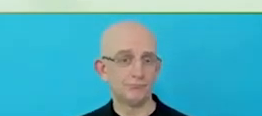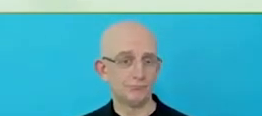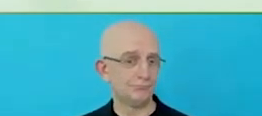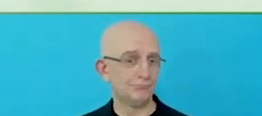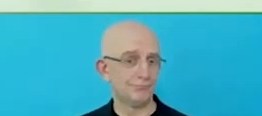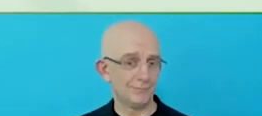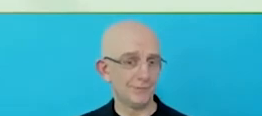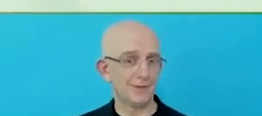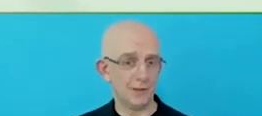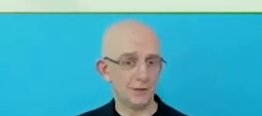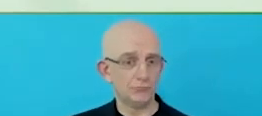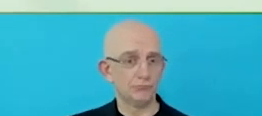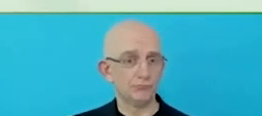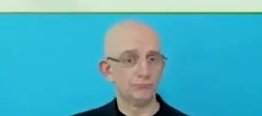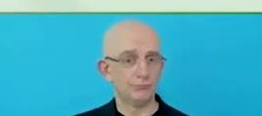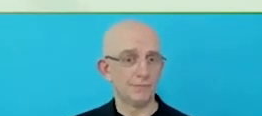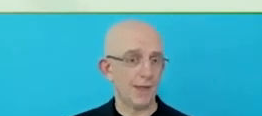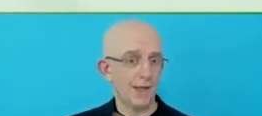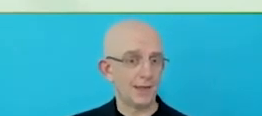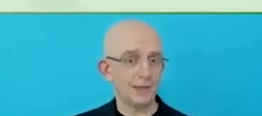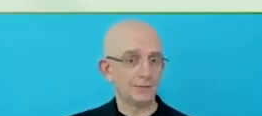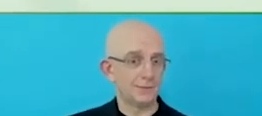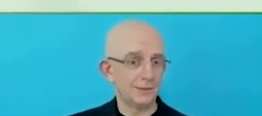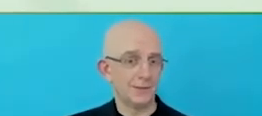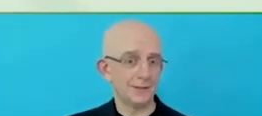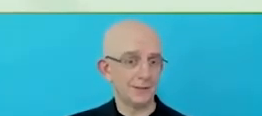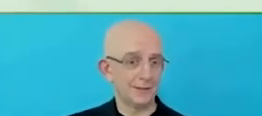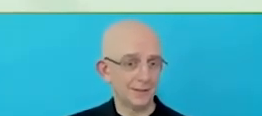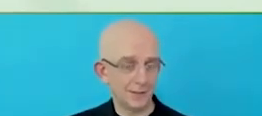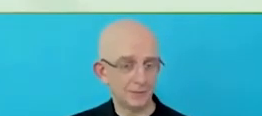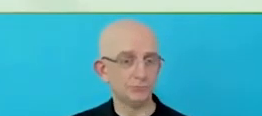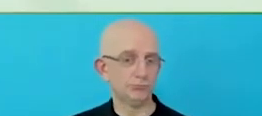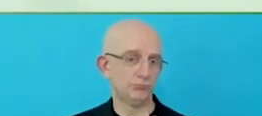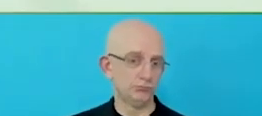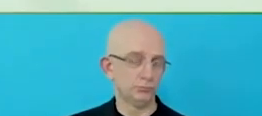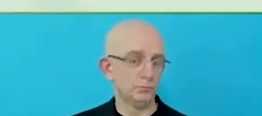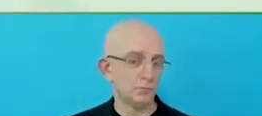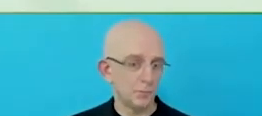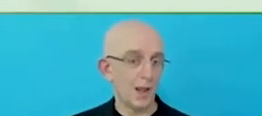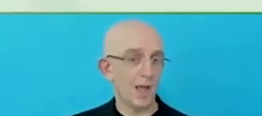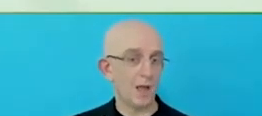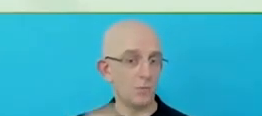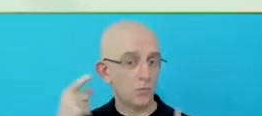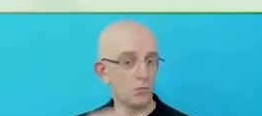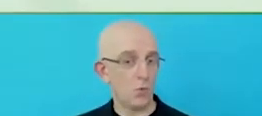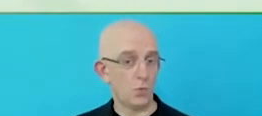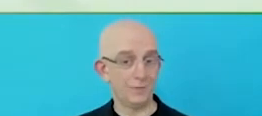With what was just being relayed, our D and I pillars.